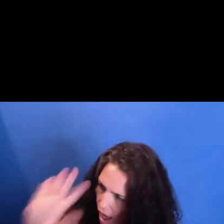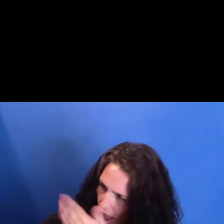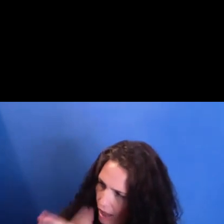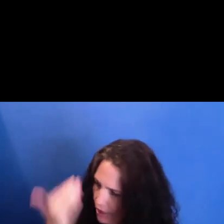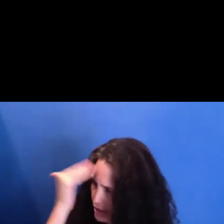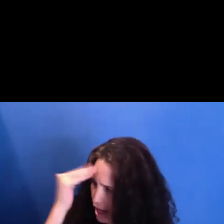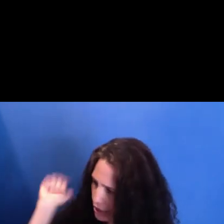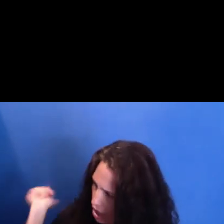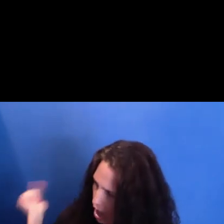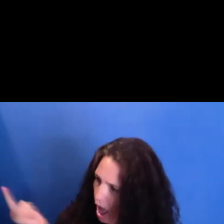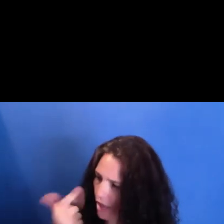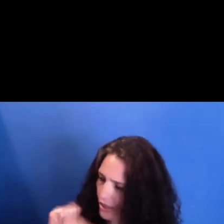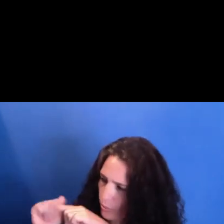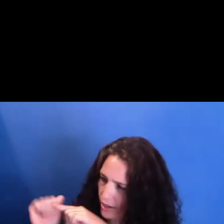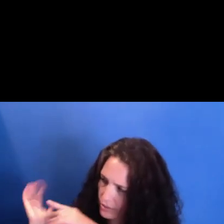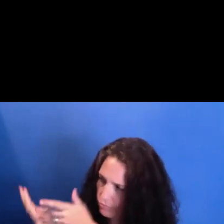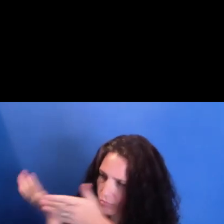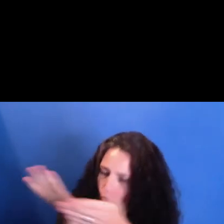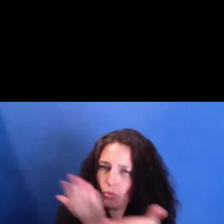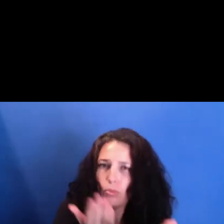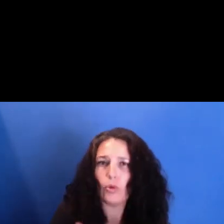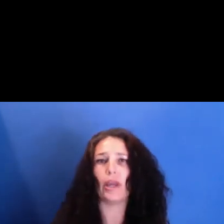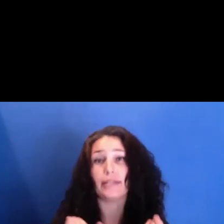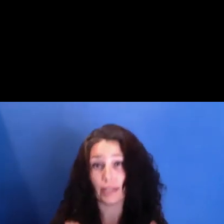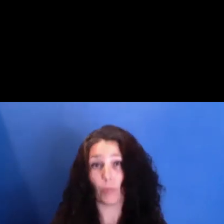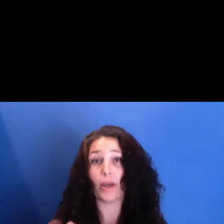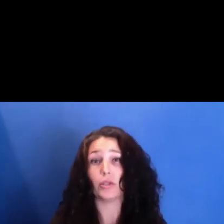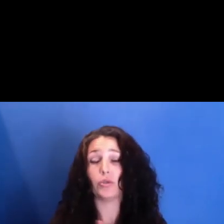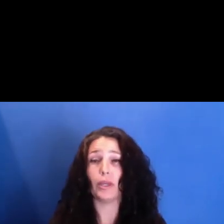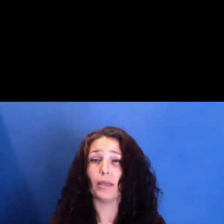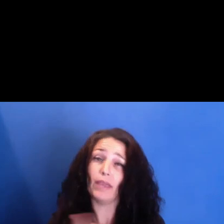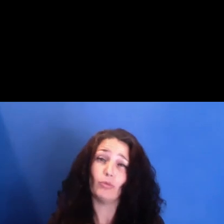and learning into the present to craft a new future.